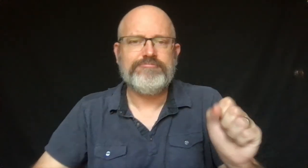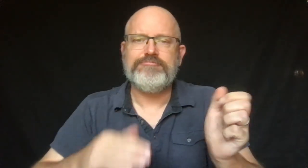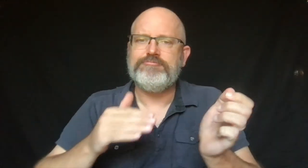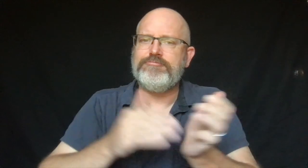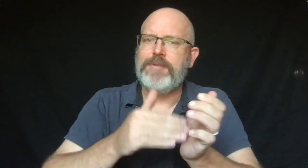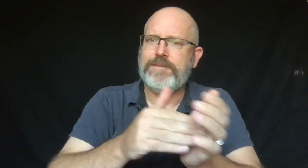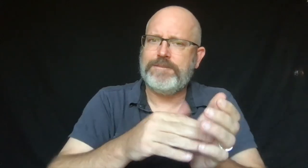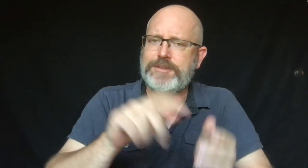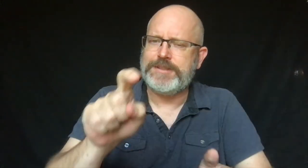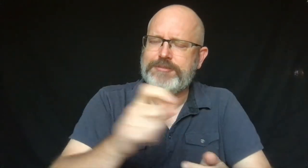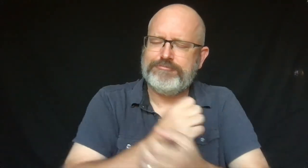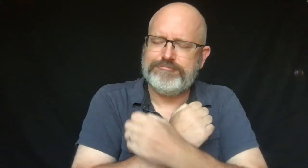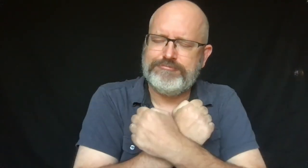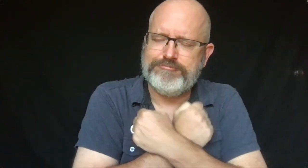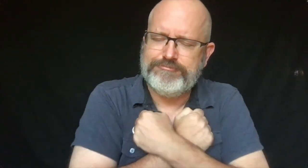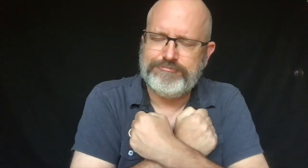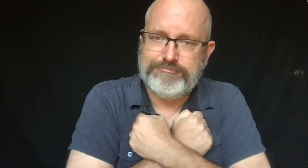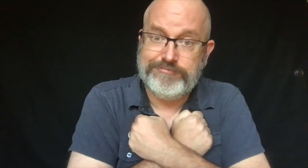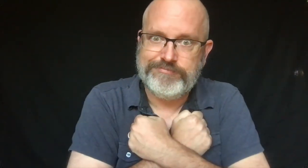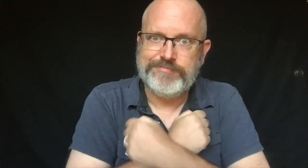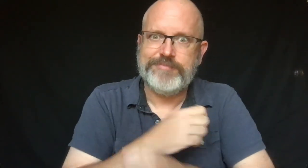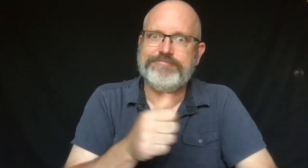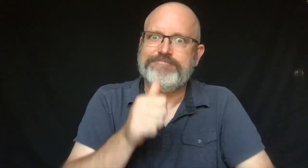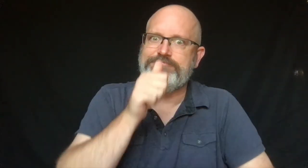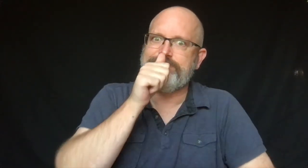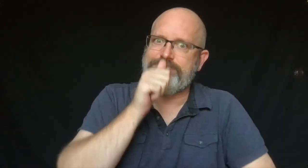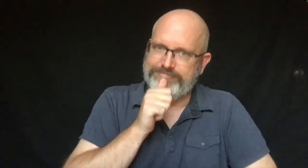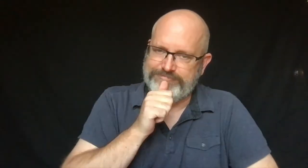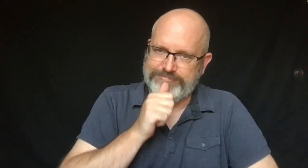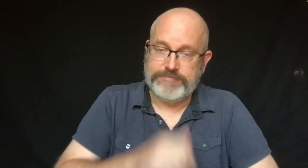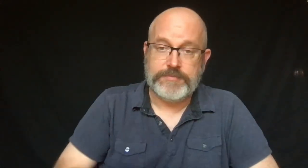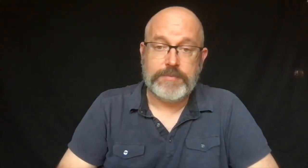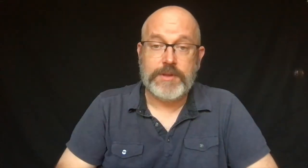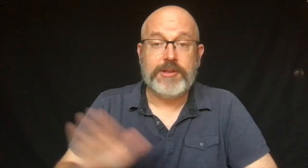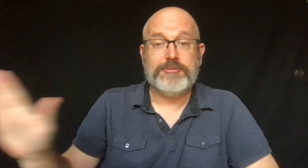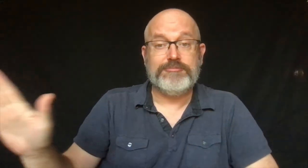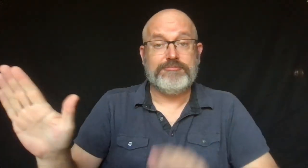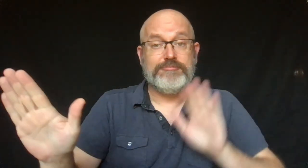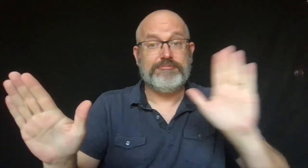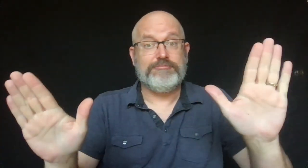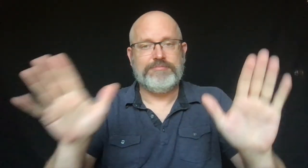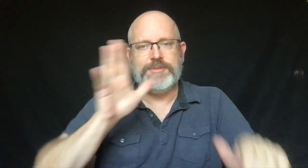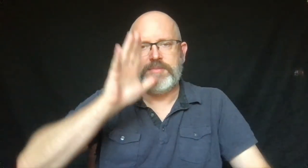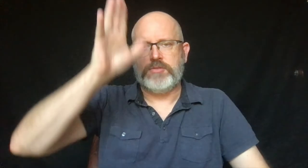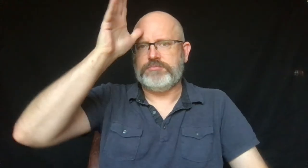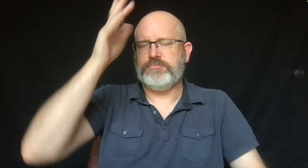Trinka and Sam often needed hugs and lots of patience,